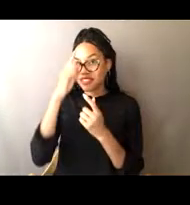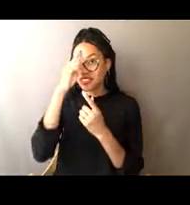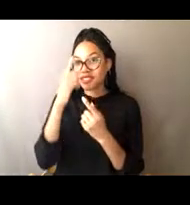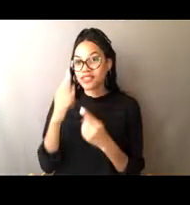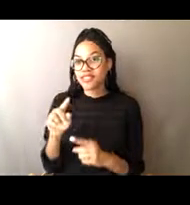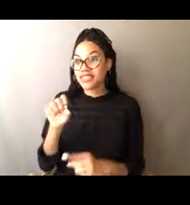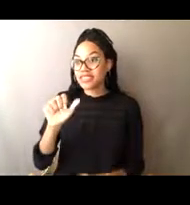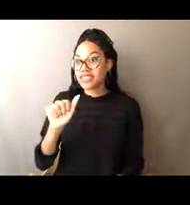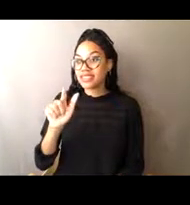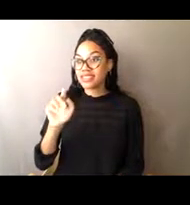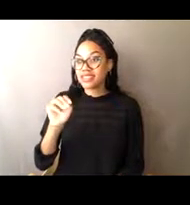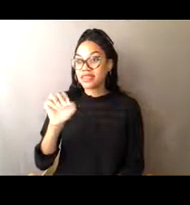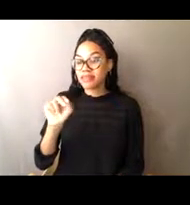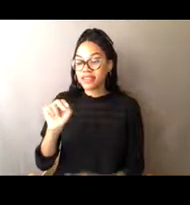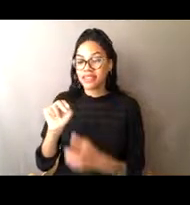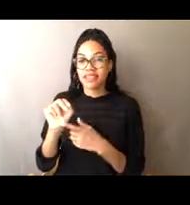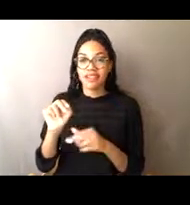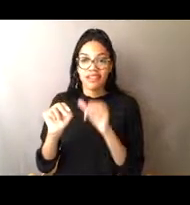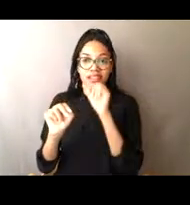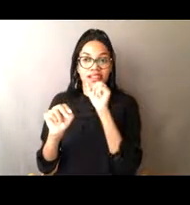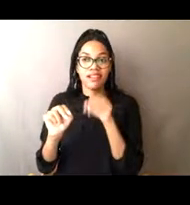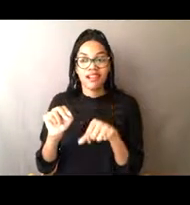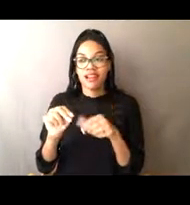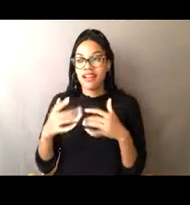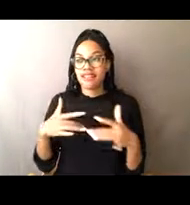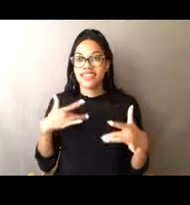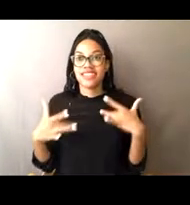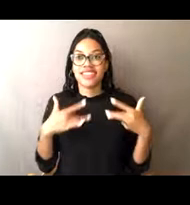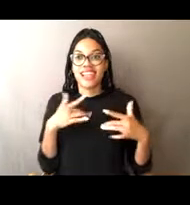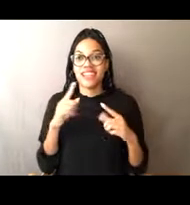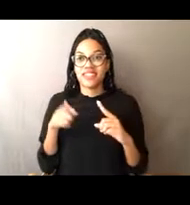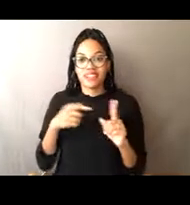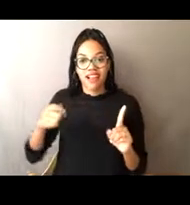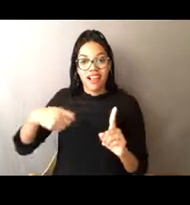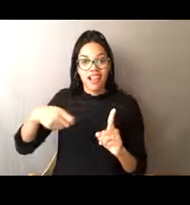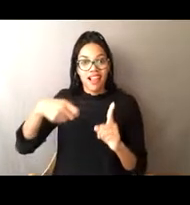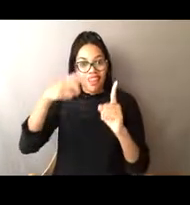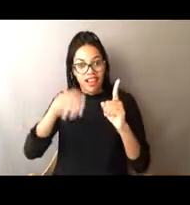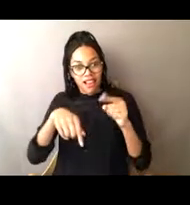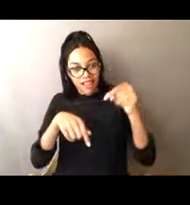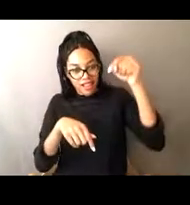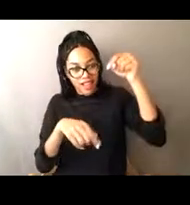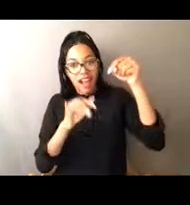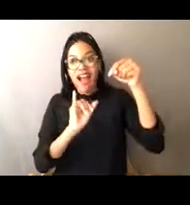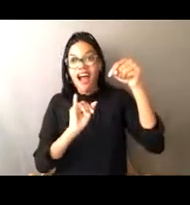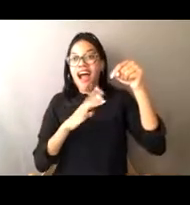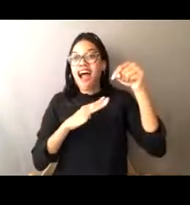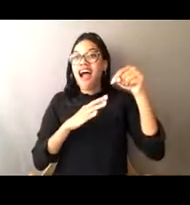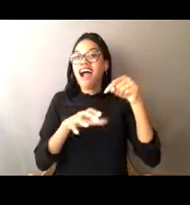Salmon is really exciting and fun to catch. I also liked the catch and eat halibut